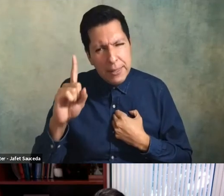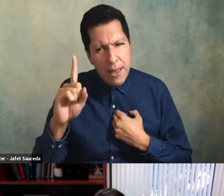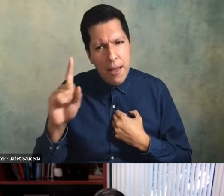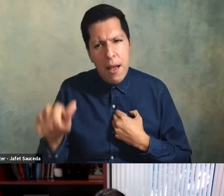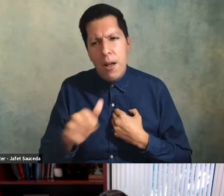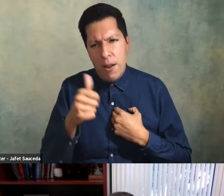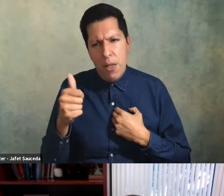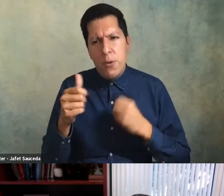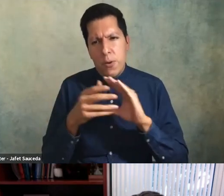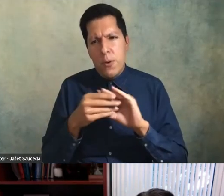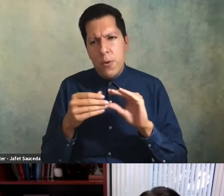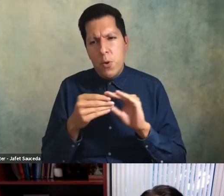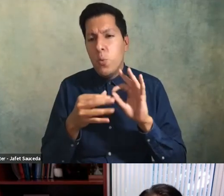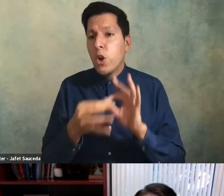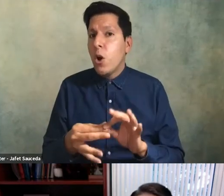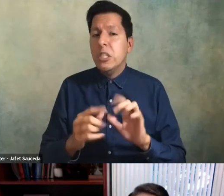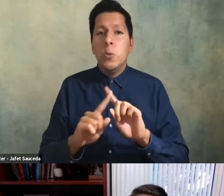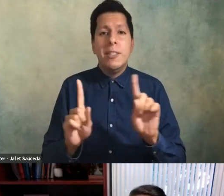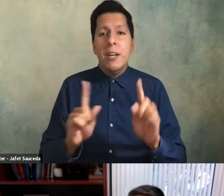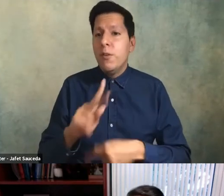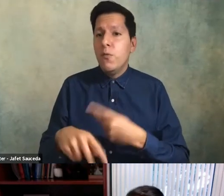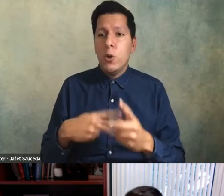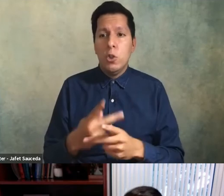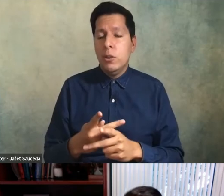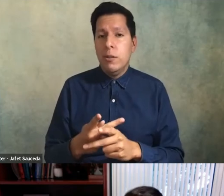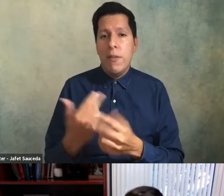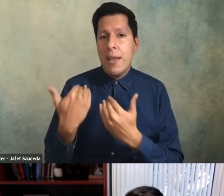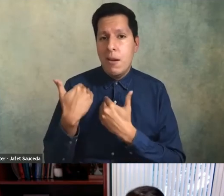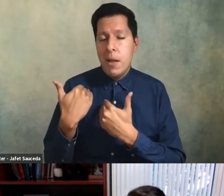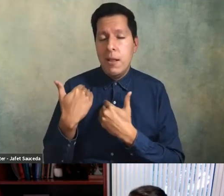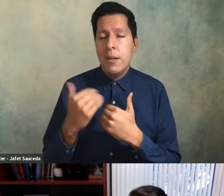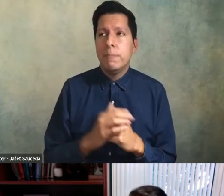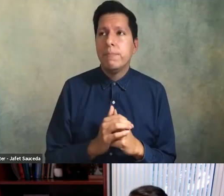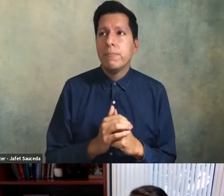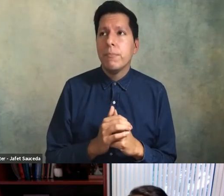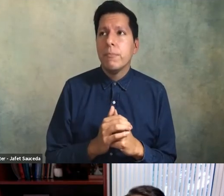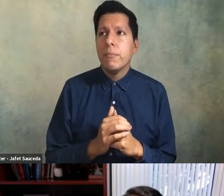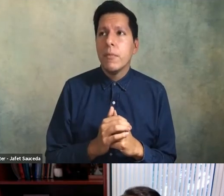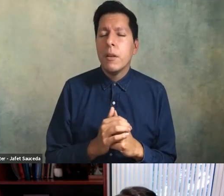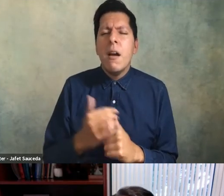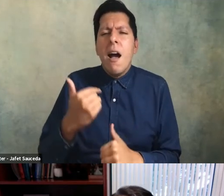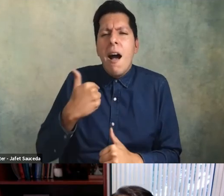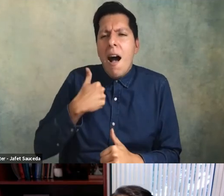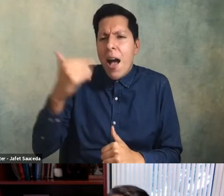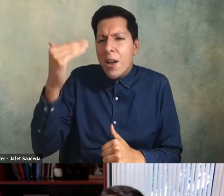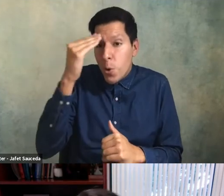about a different version of accountability i know that what i just described is very top-down right